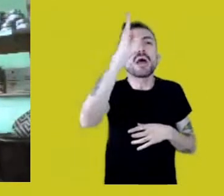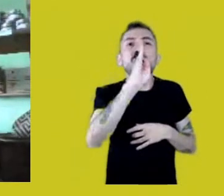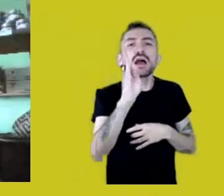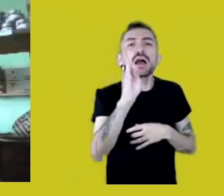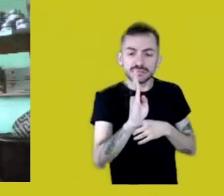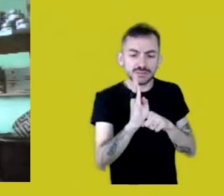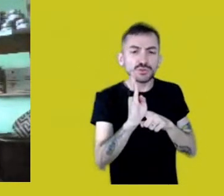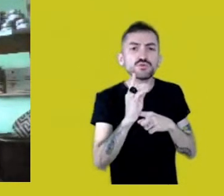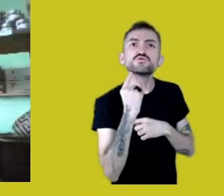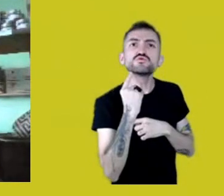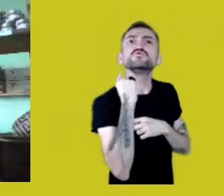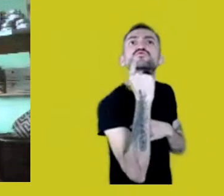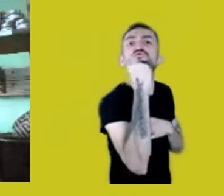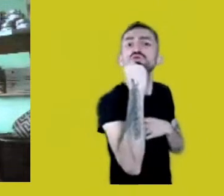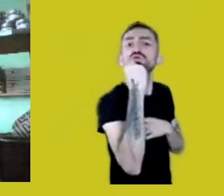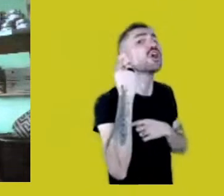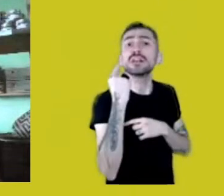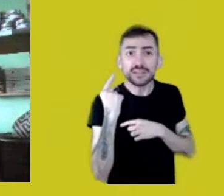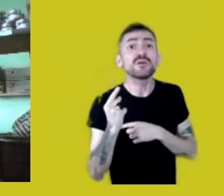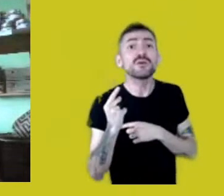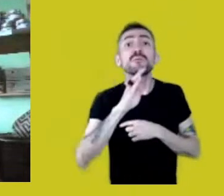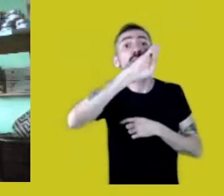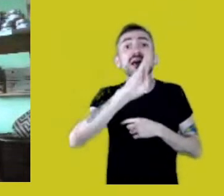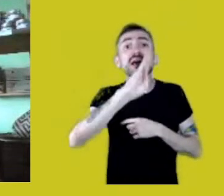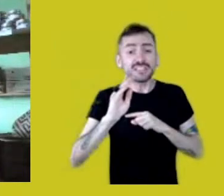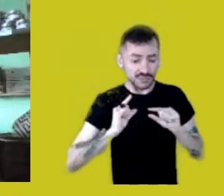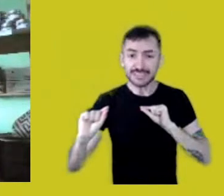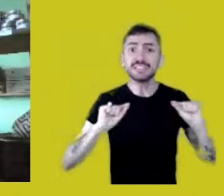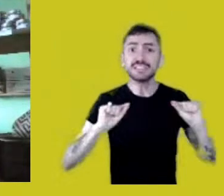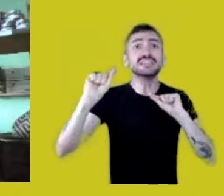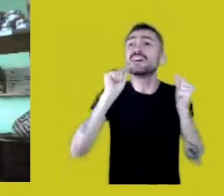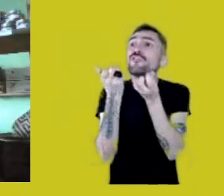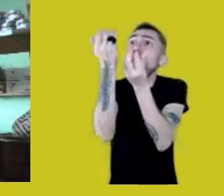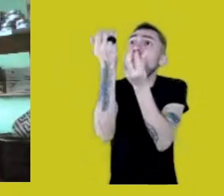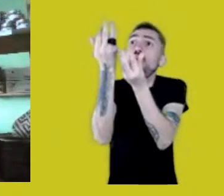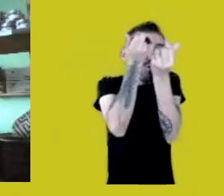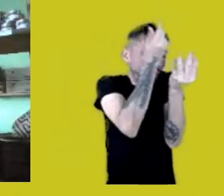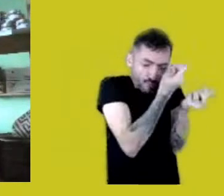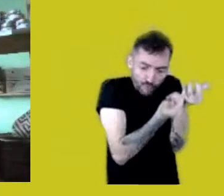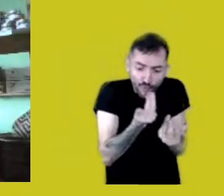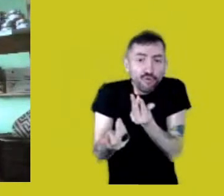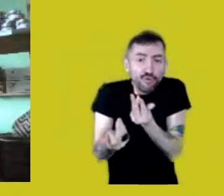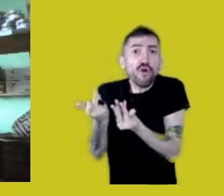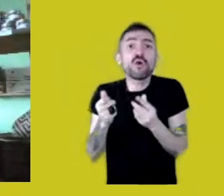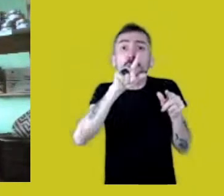How many biomes in flames? The Pantanal, the Amazon.